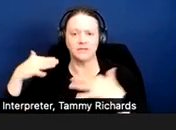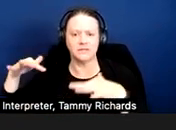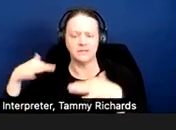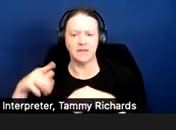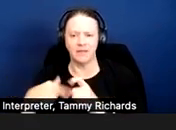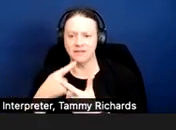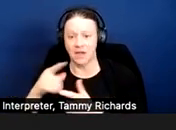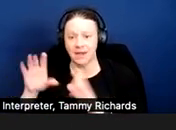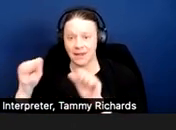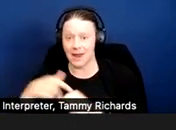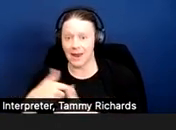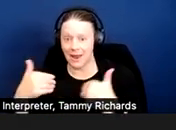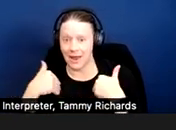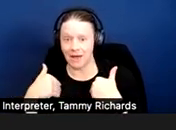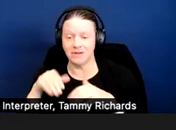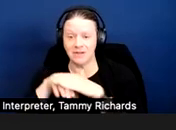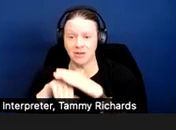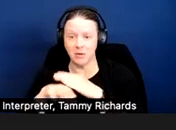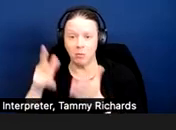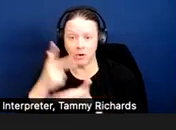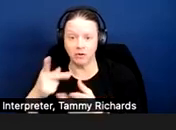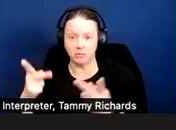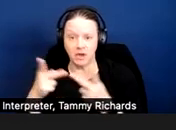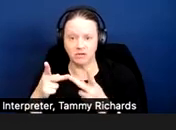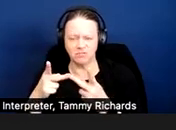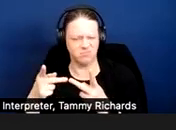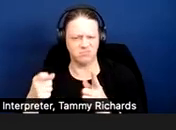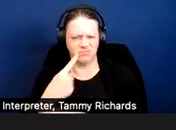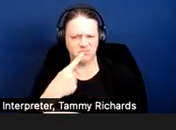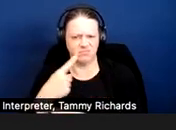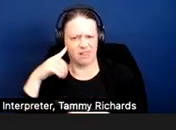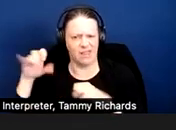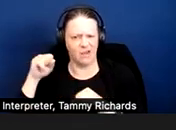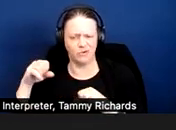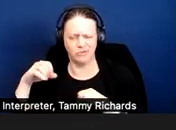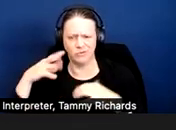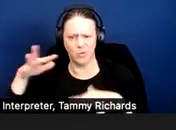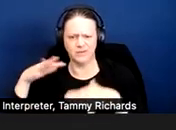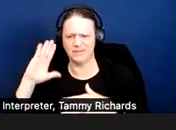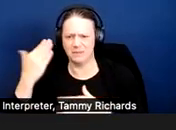There doesn't appear to be a relationship between those two things; more information